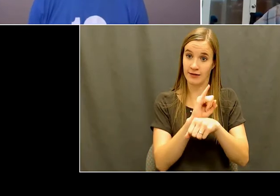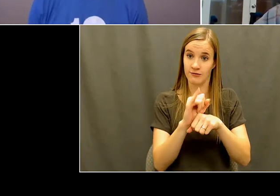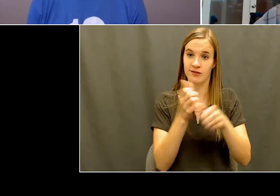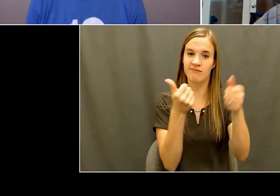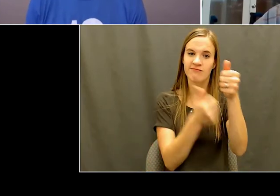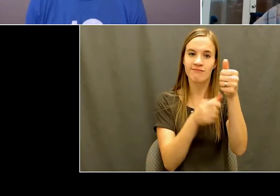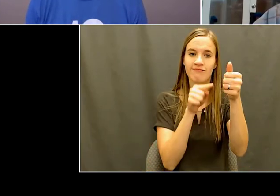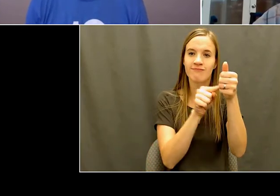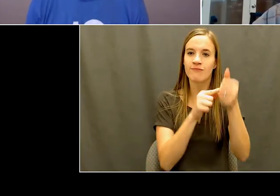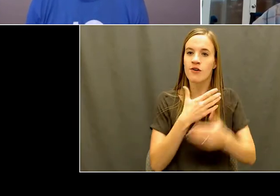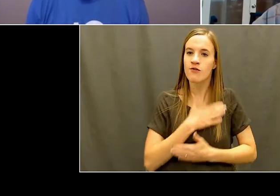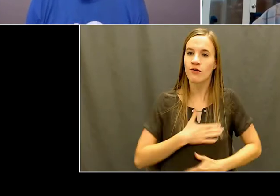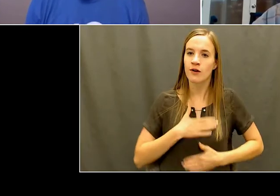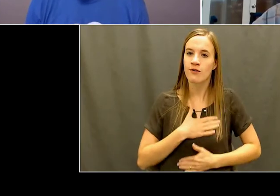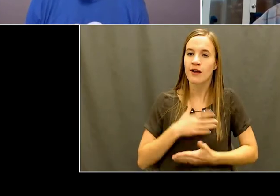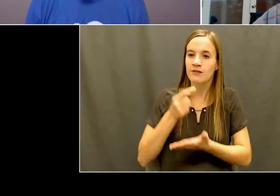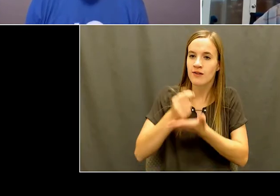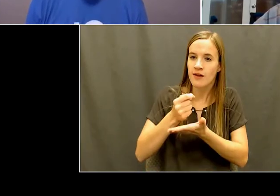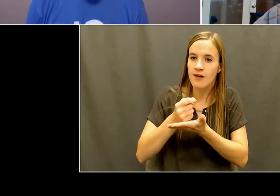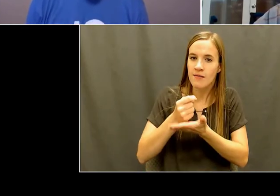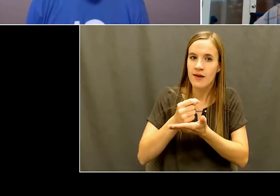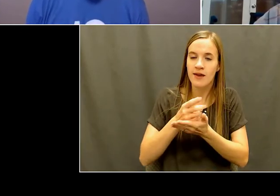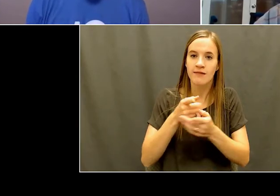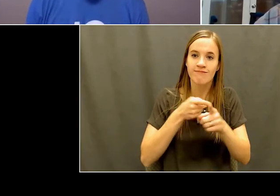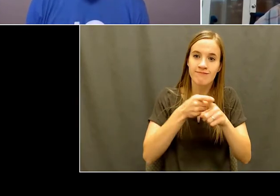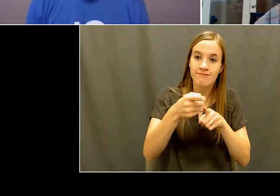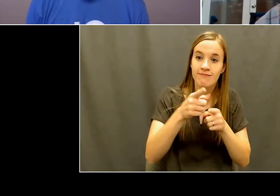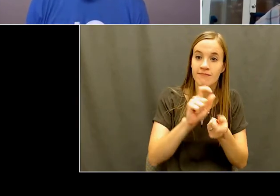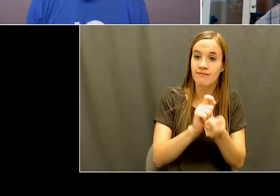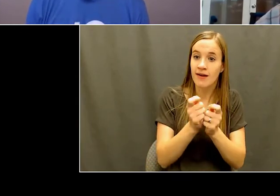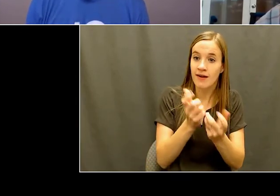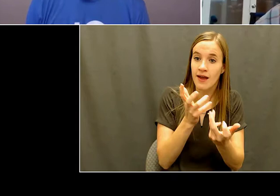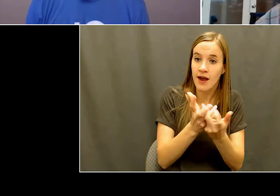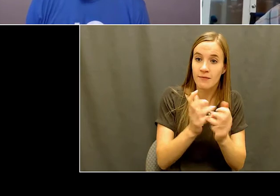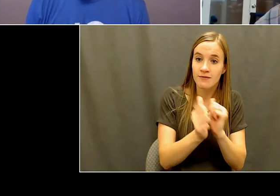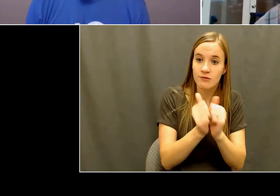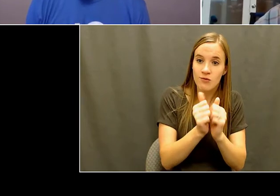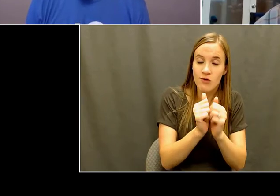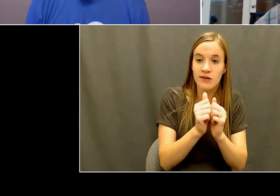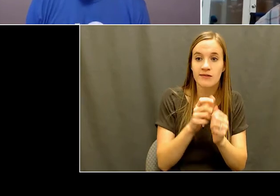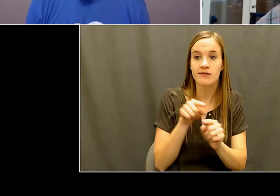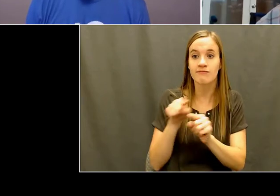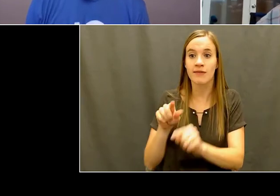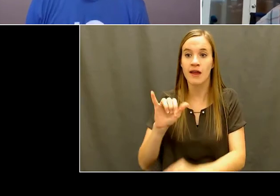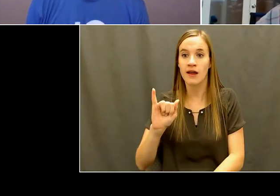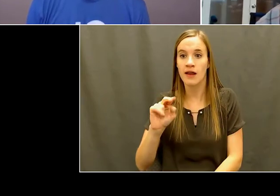under recreation therapy. So we, I applied and received